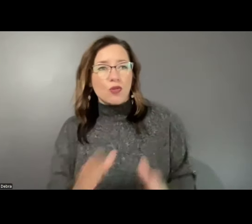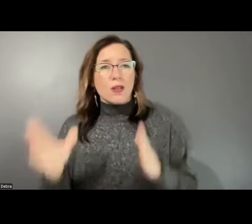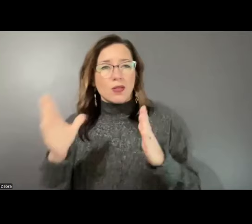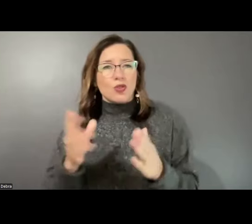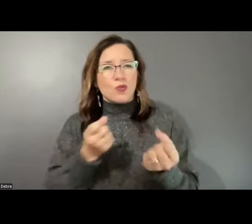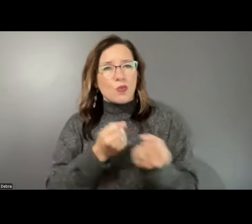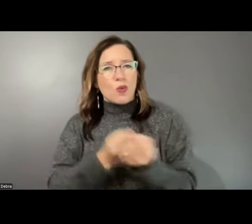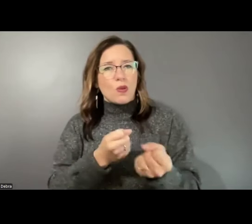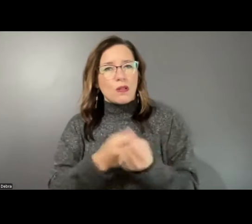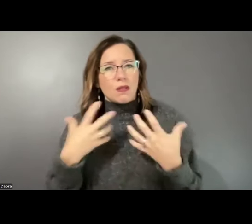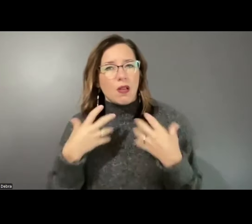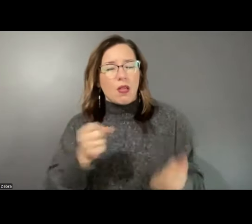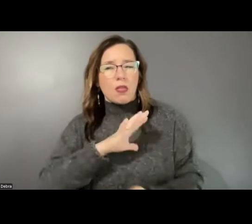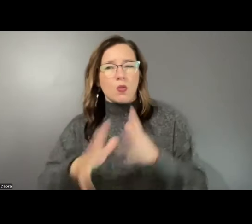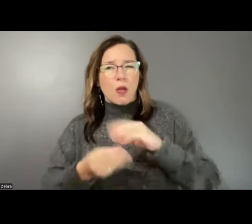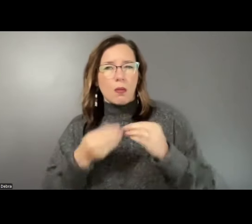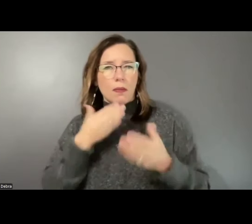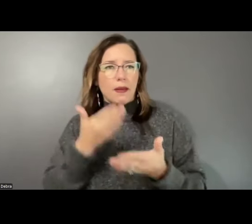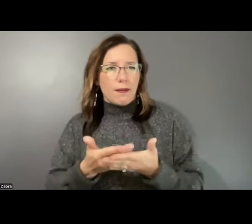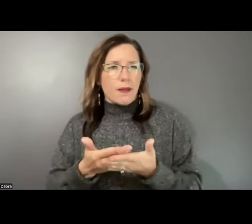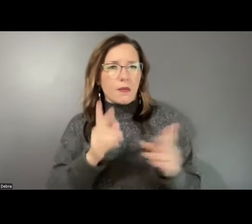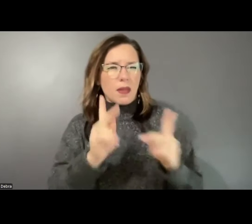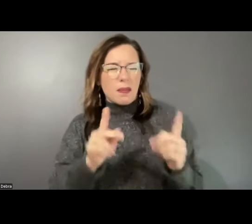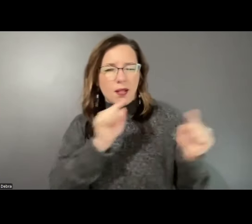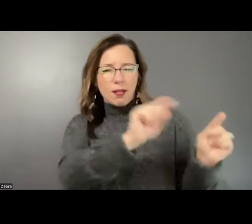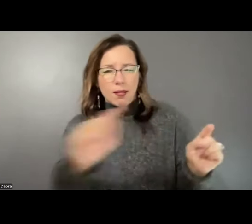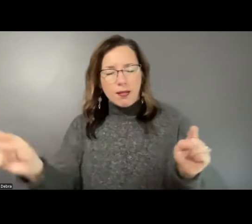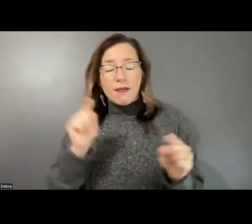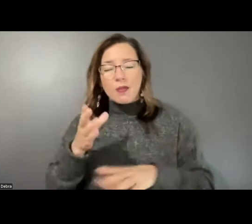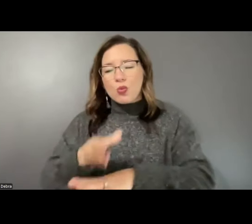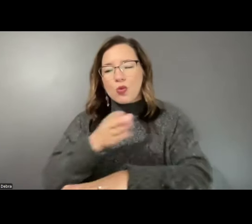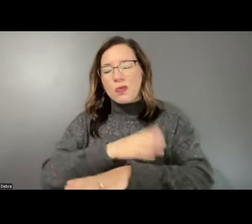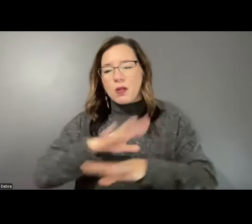wellbeing of people in communities, and for the improvement of the overall capacity and